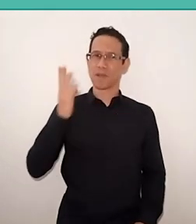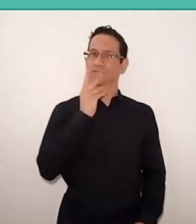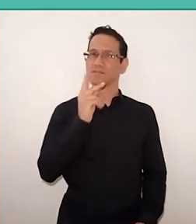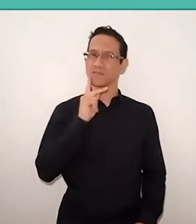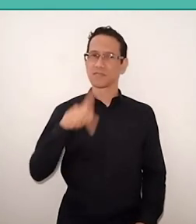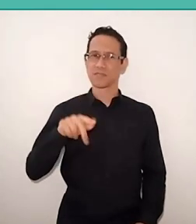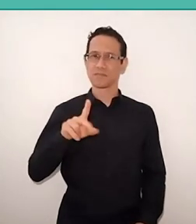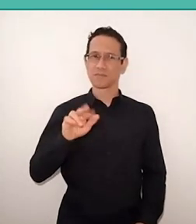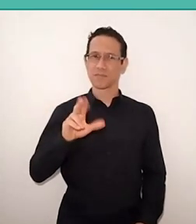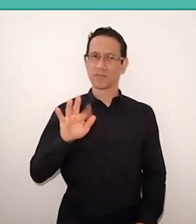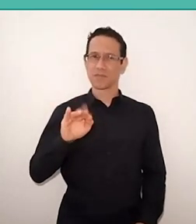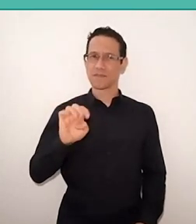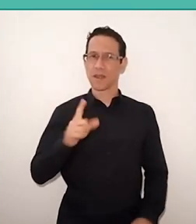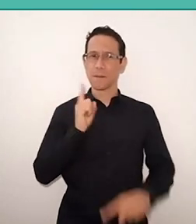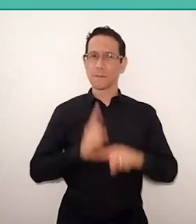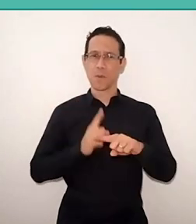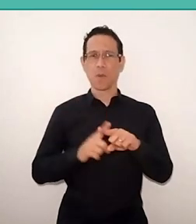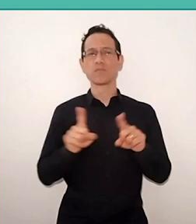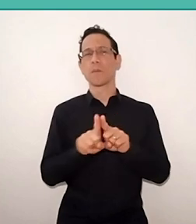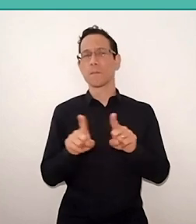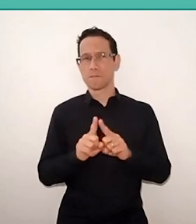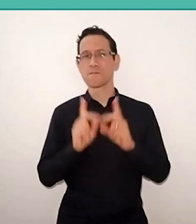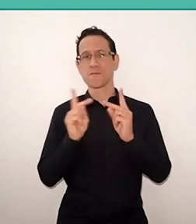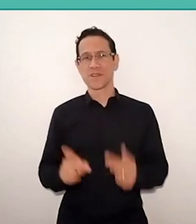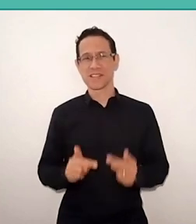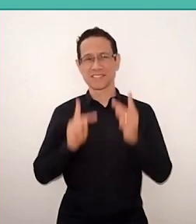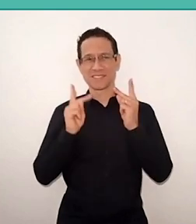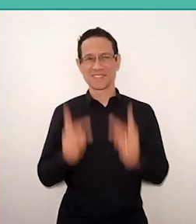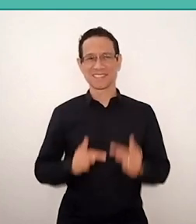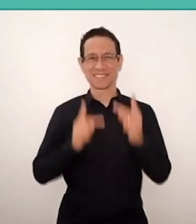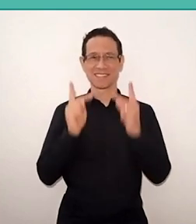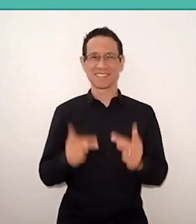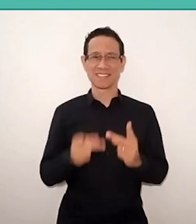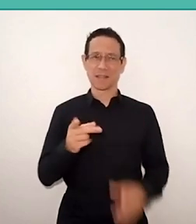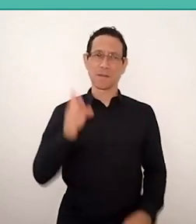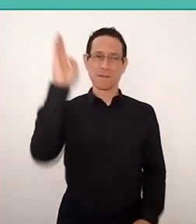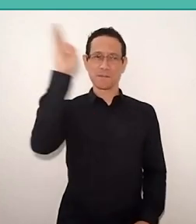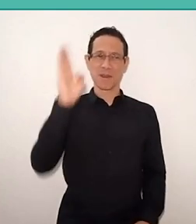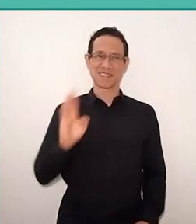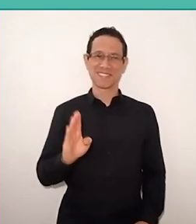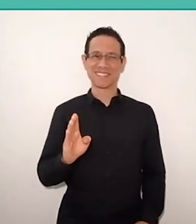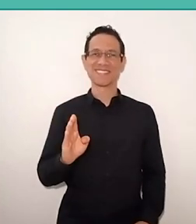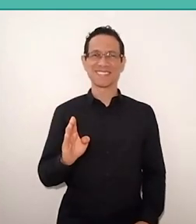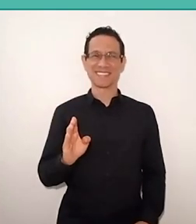I spent a lot of time visiting Brazil. In other words, to understand Freire